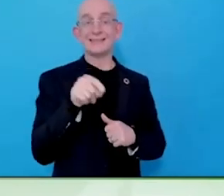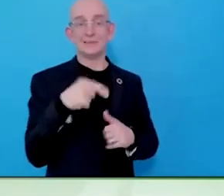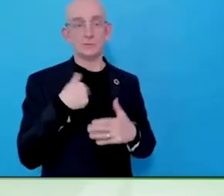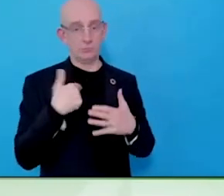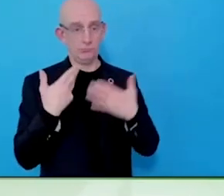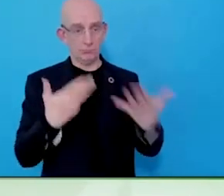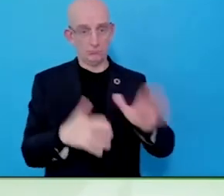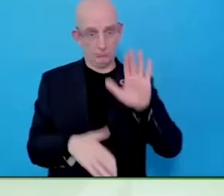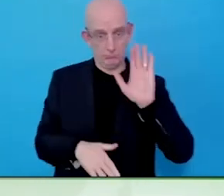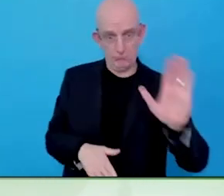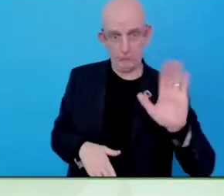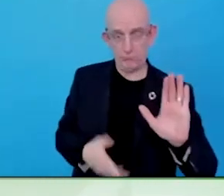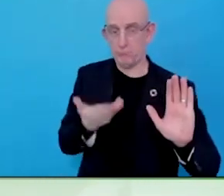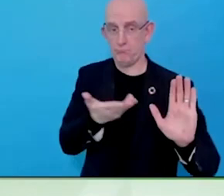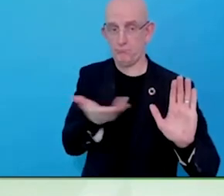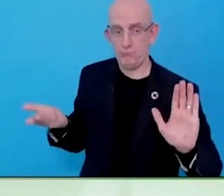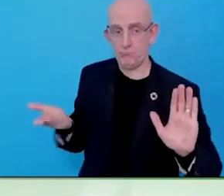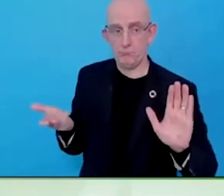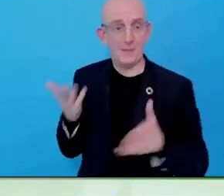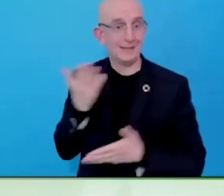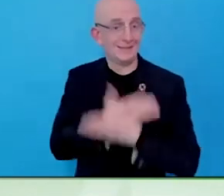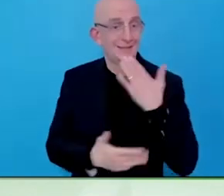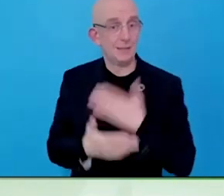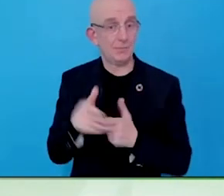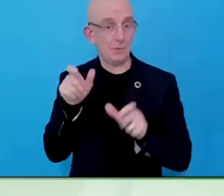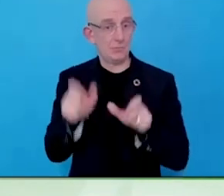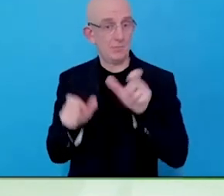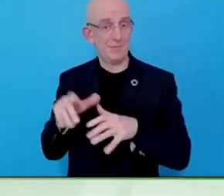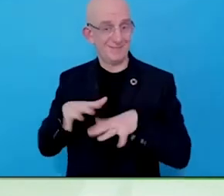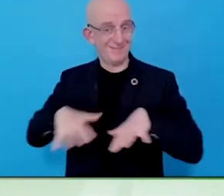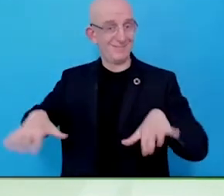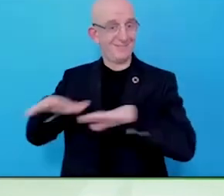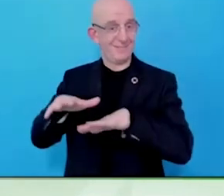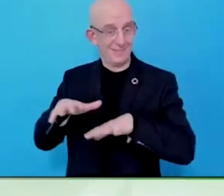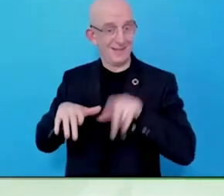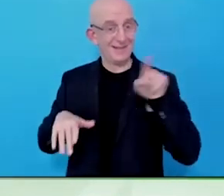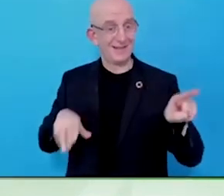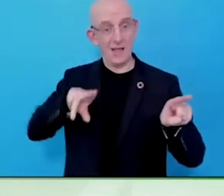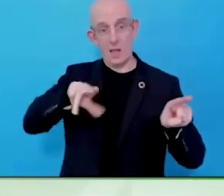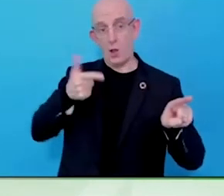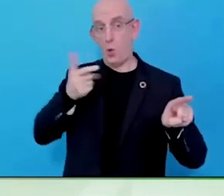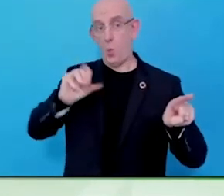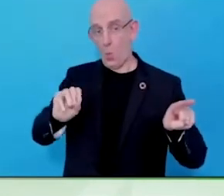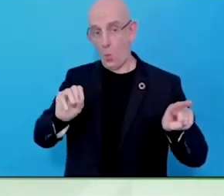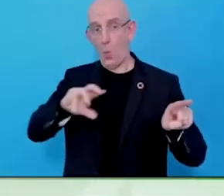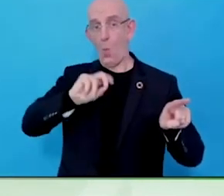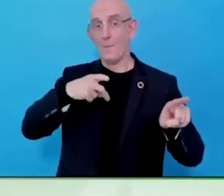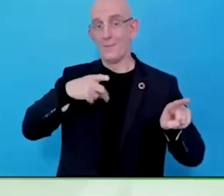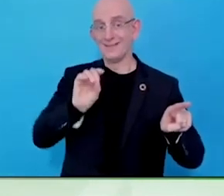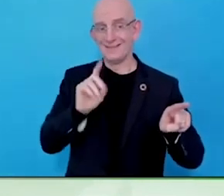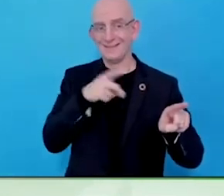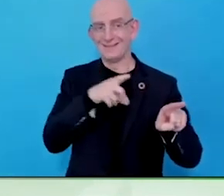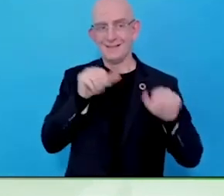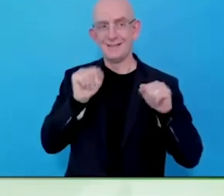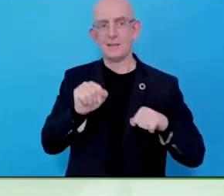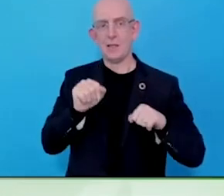open house, the dialogue, the conversation going: What it is like in your world? What it prevents you from finding suitable disabled candidates?